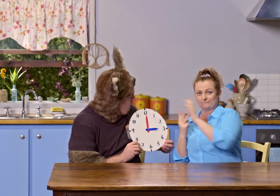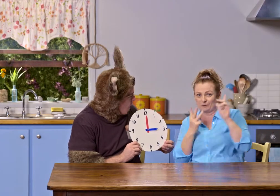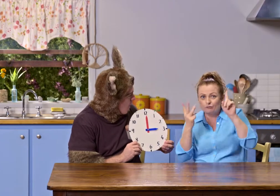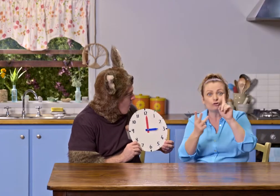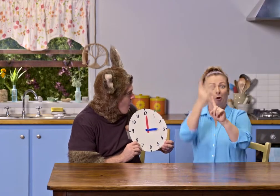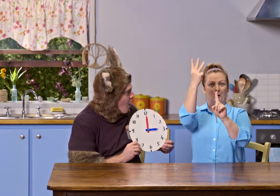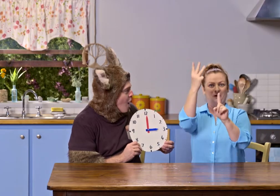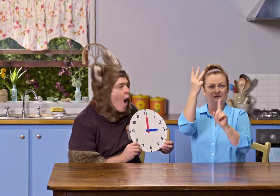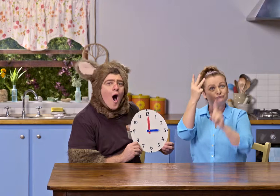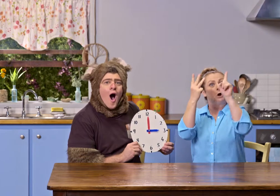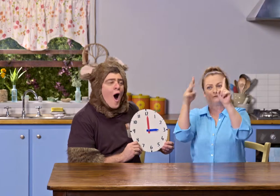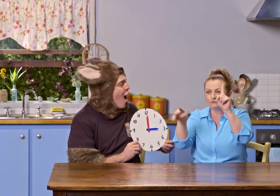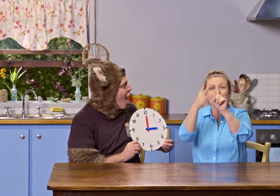So that means it's 3 o'clock.